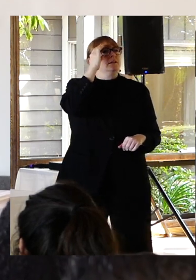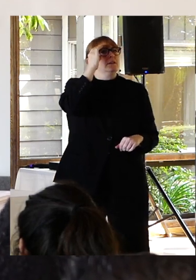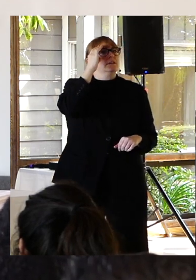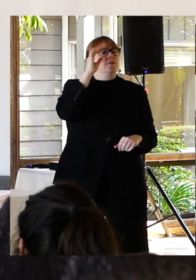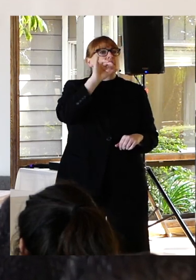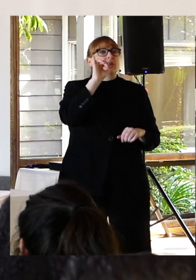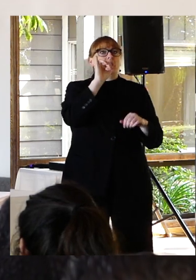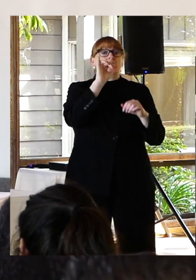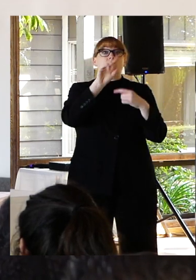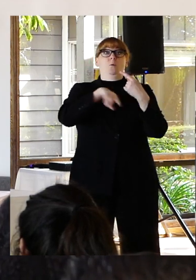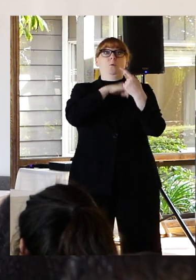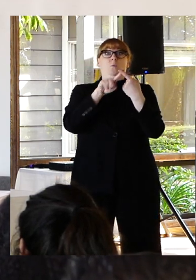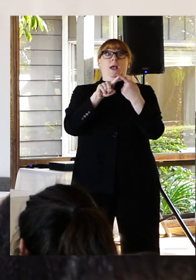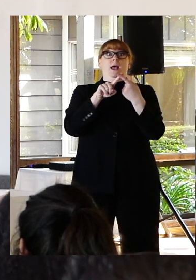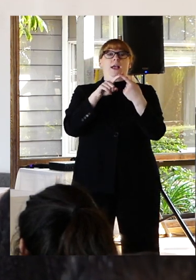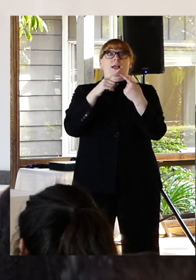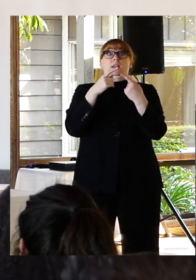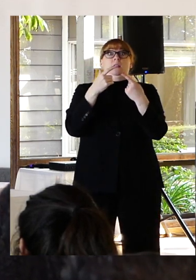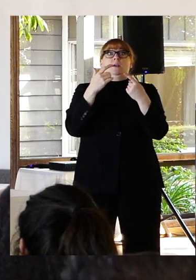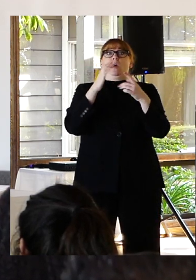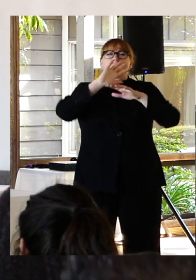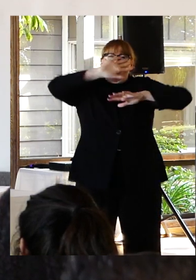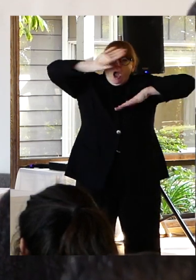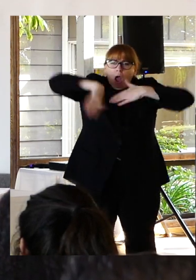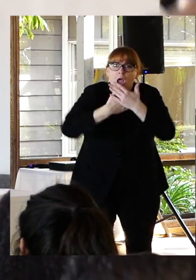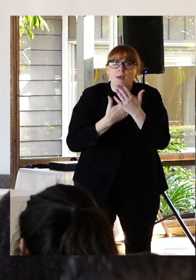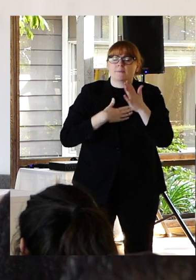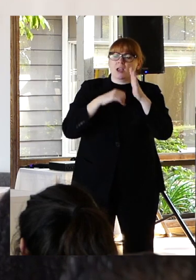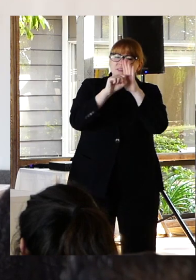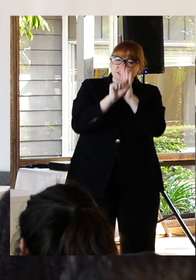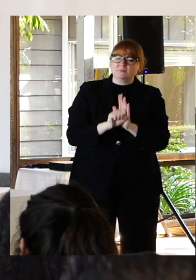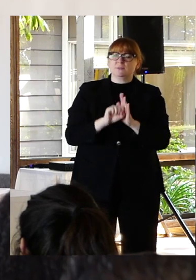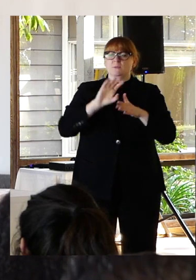goal when you no longer excuse any of your symptoms. It's something that